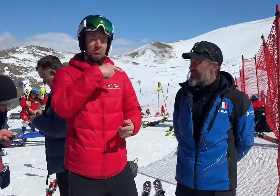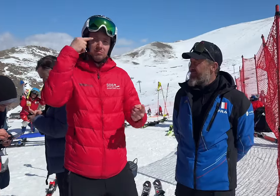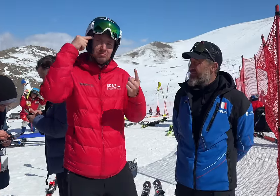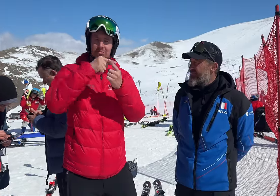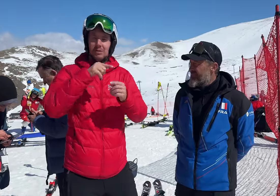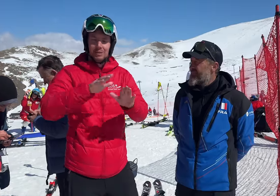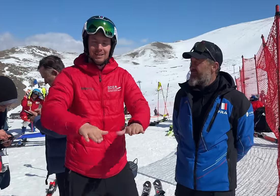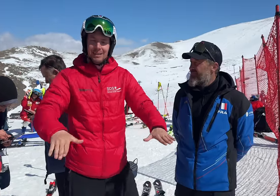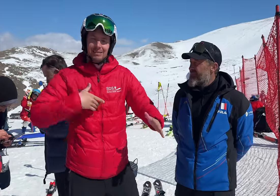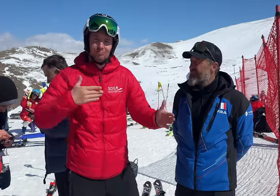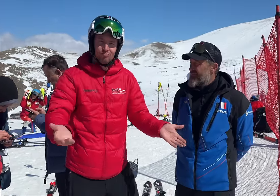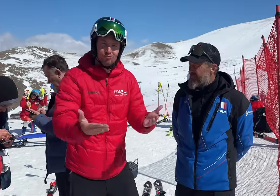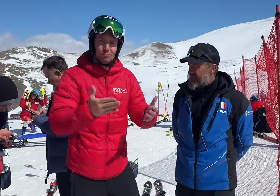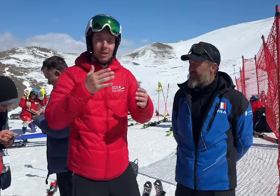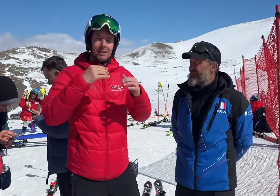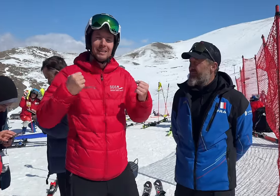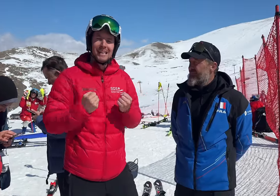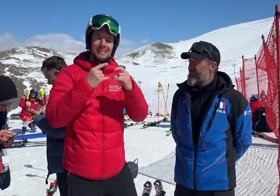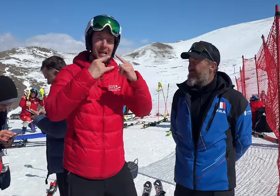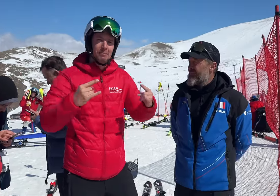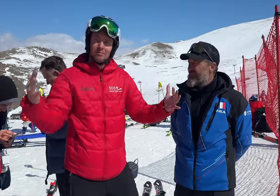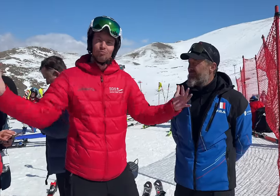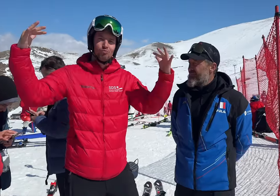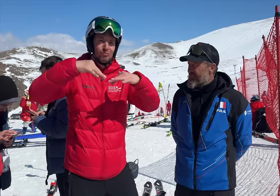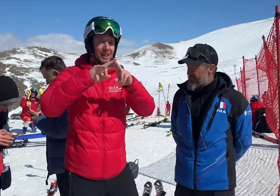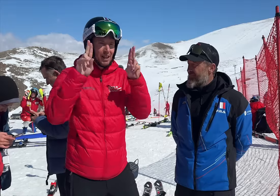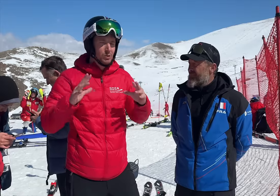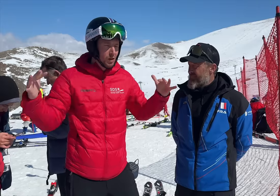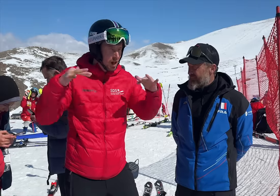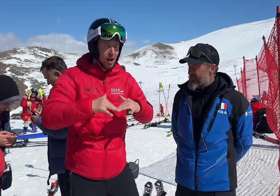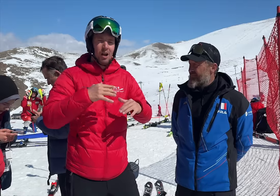deaf youth from different countries in skiing camps